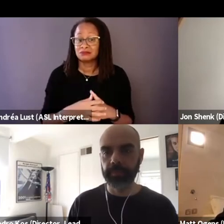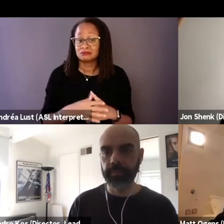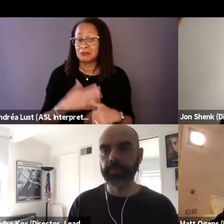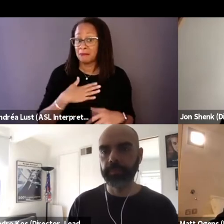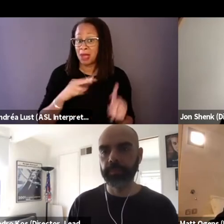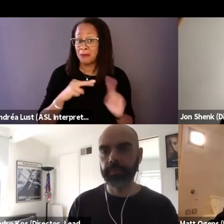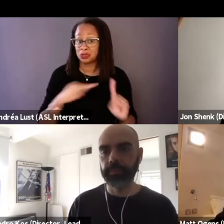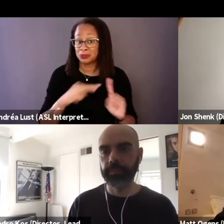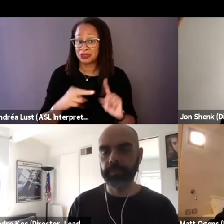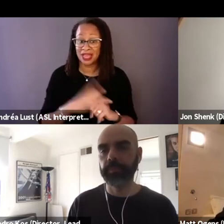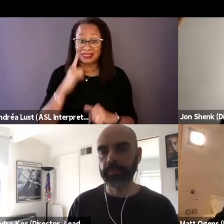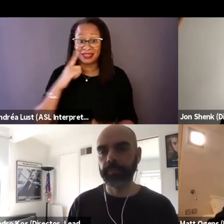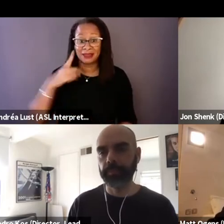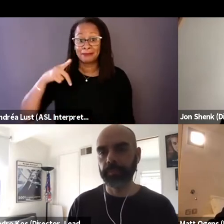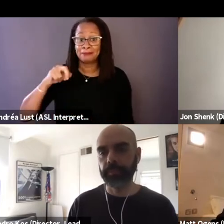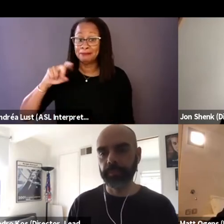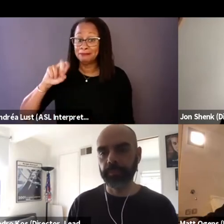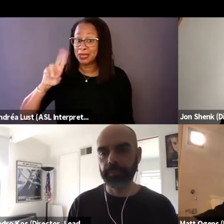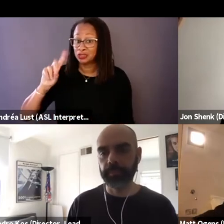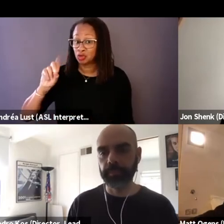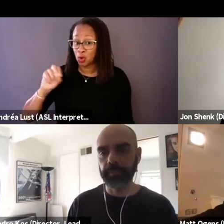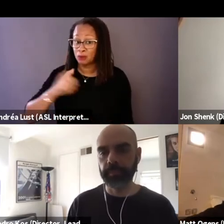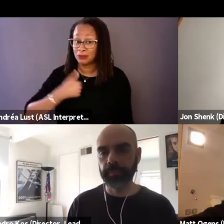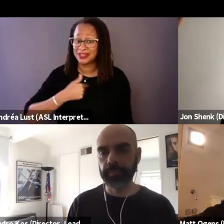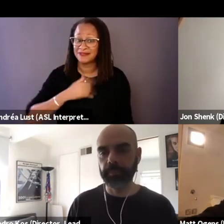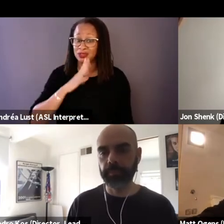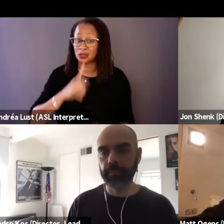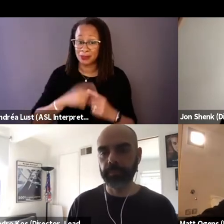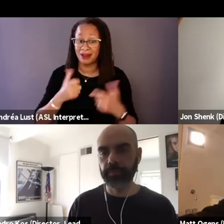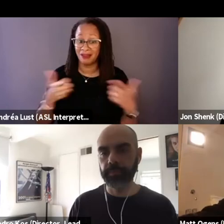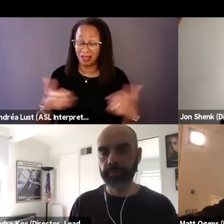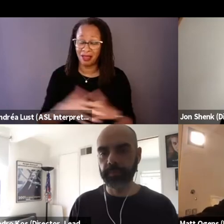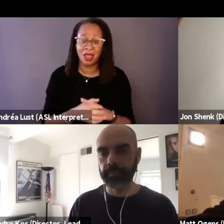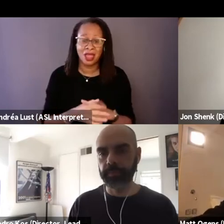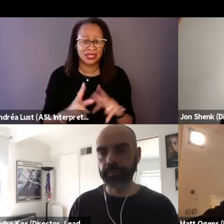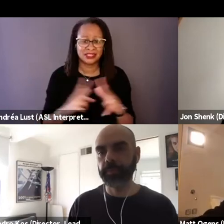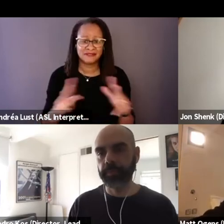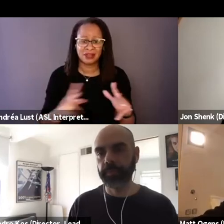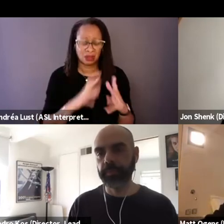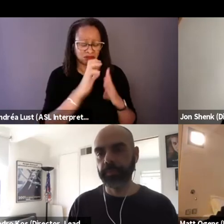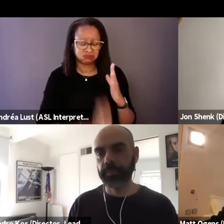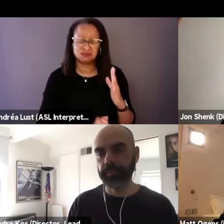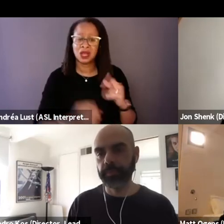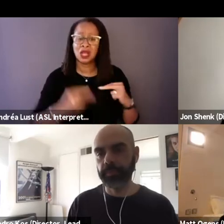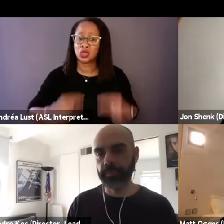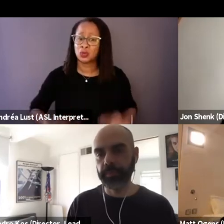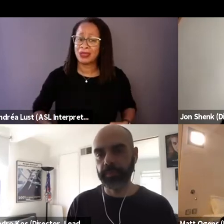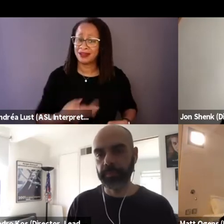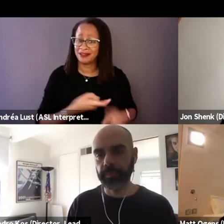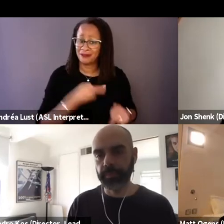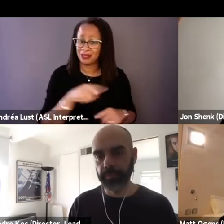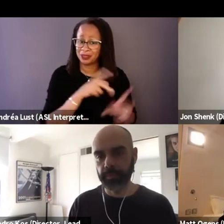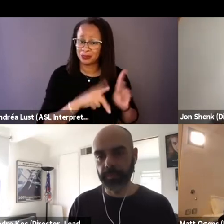I think Pedro and I talked a lot about that and it's very dehumanizing. It actually feels terrible as the person passing.